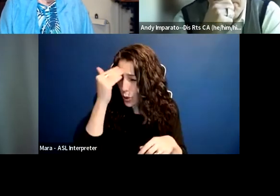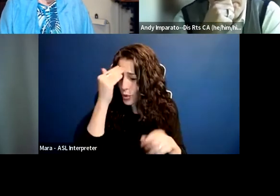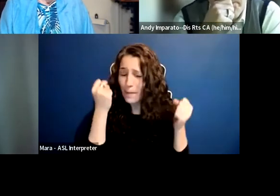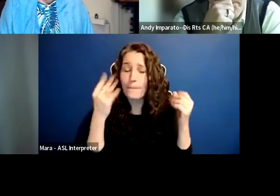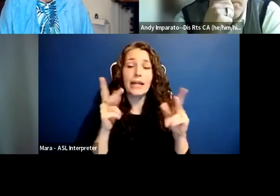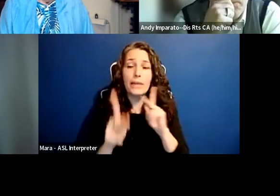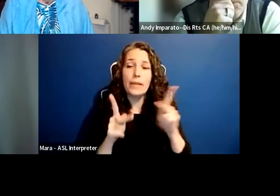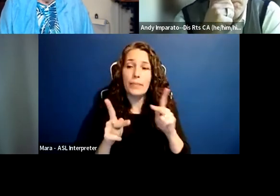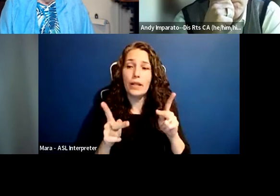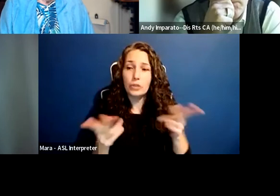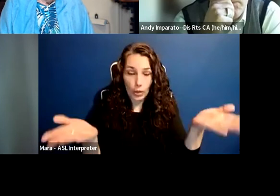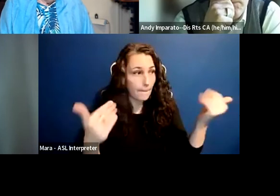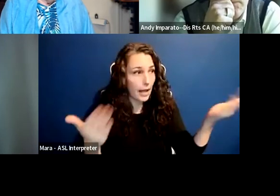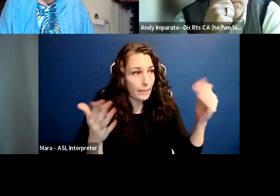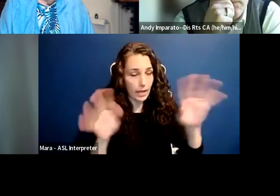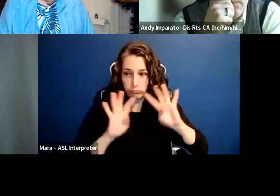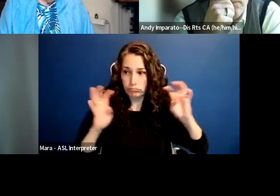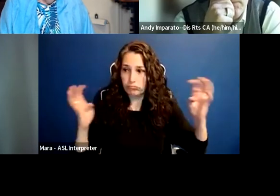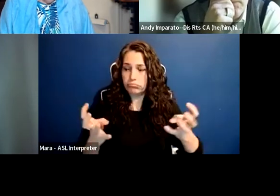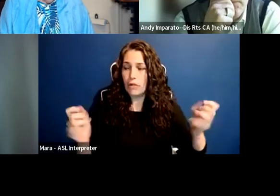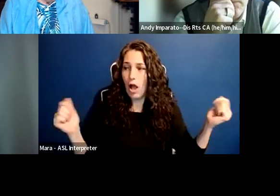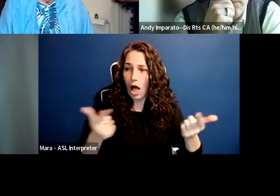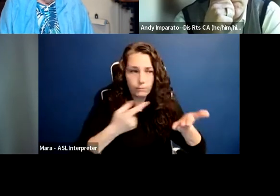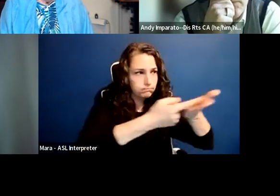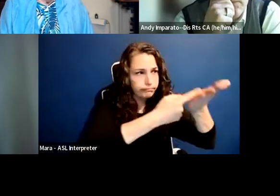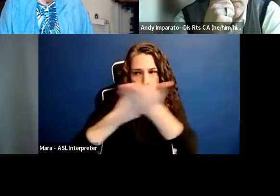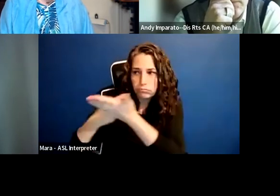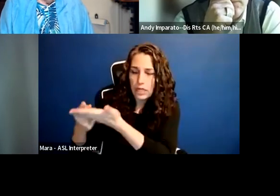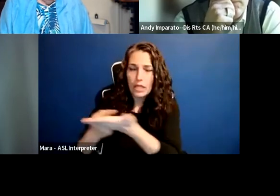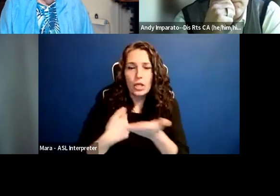So we need to compliment ourselves on the progress that we've made,